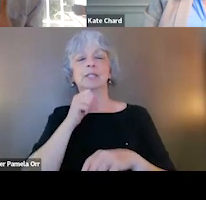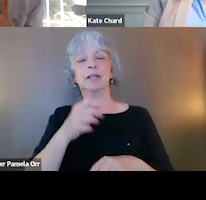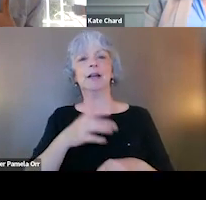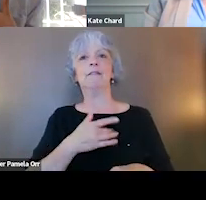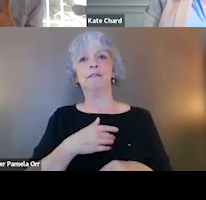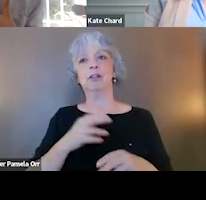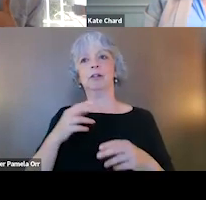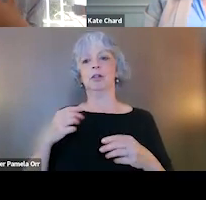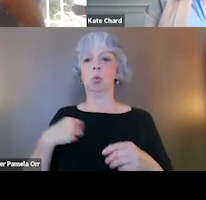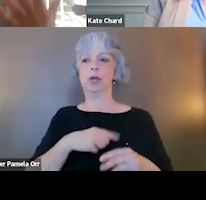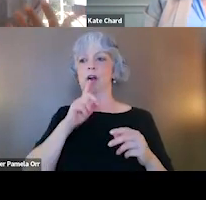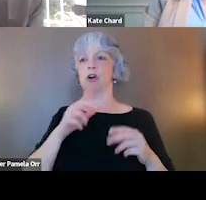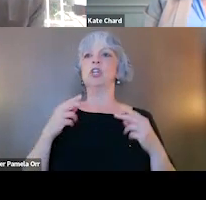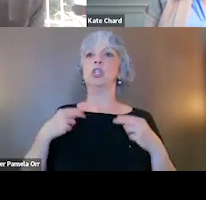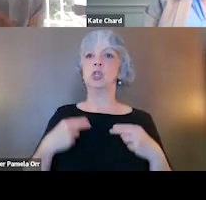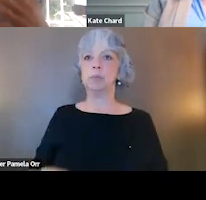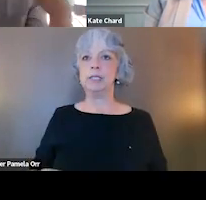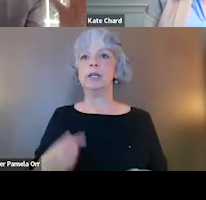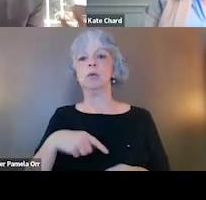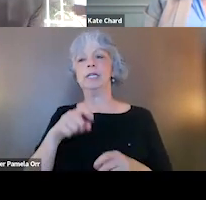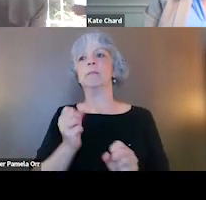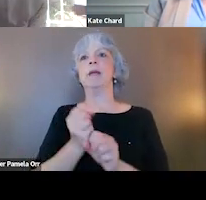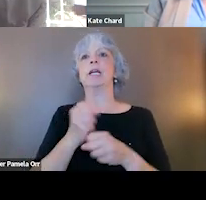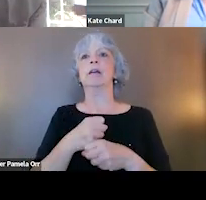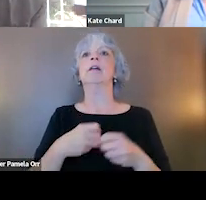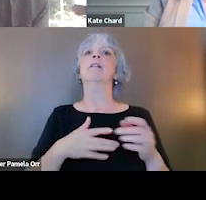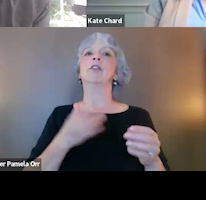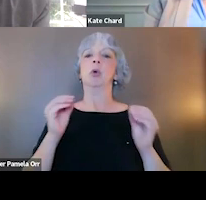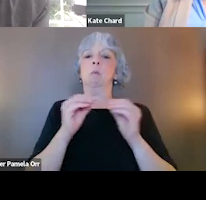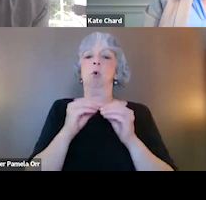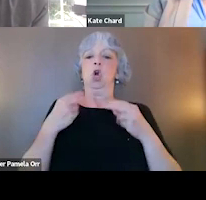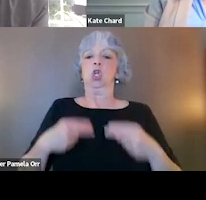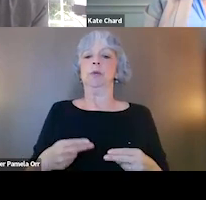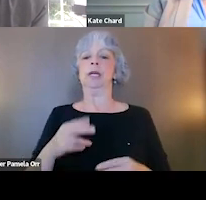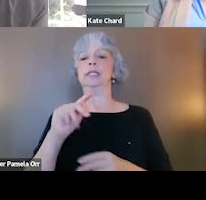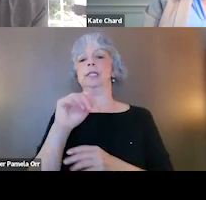it's incumbent on all of us to make it more so, and trauma-informed care provides a framework in order for us to do so.